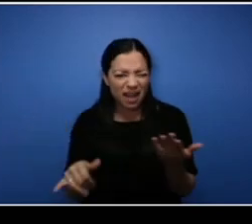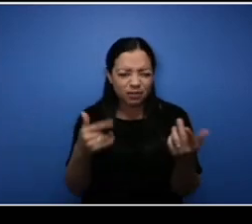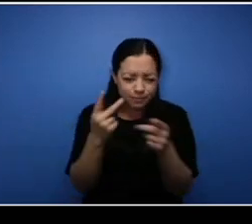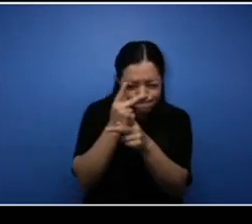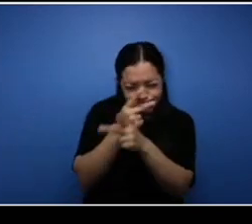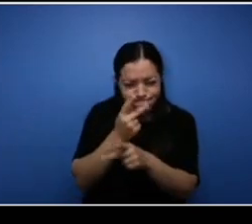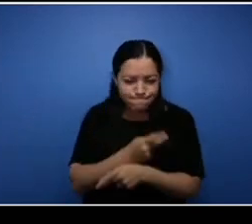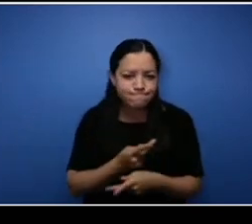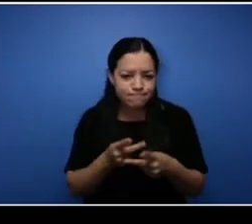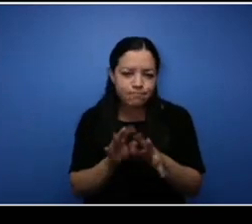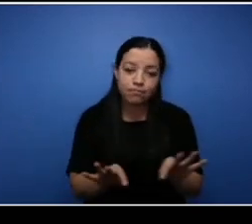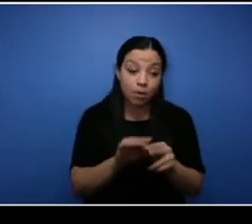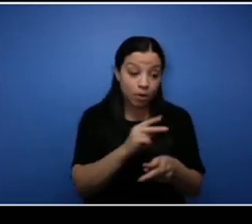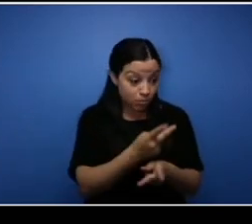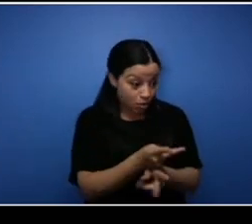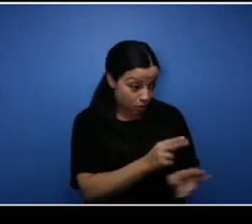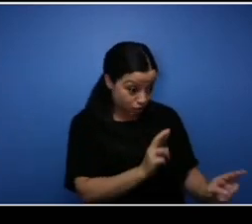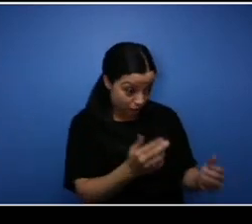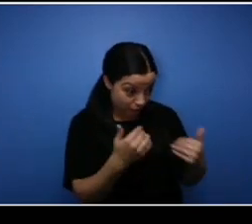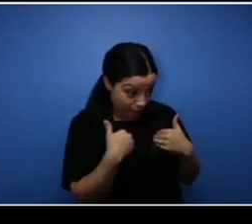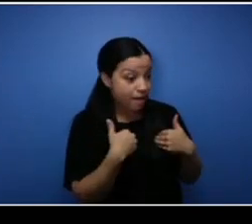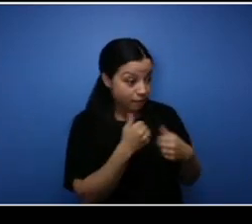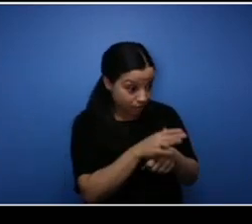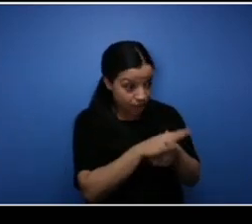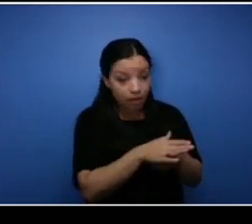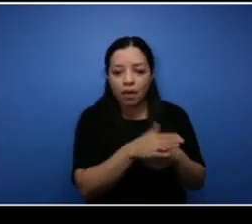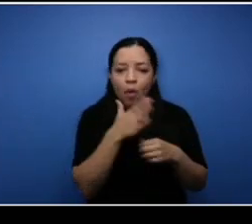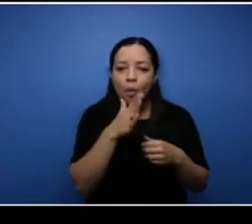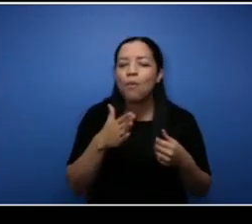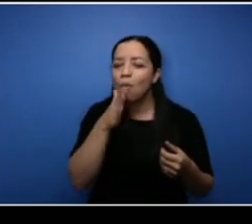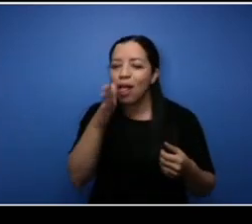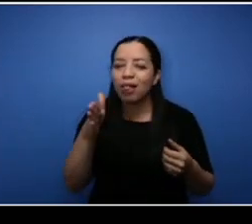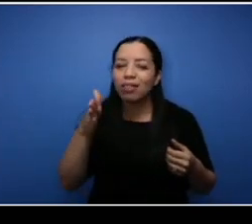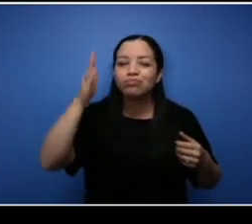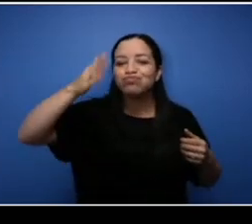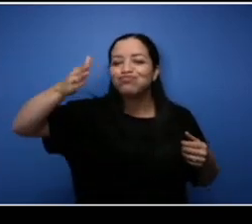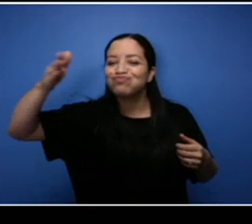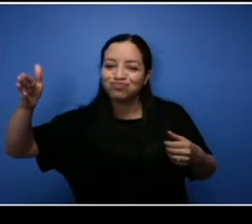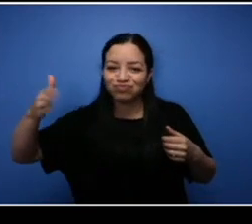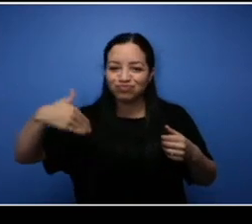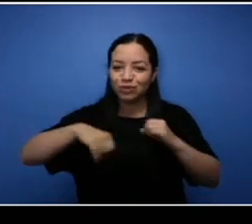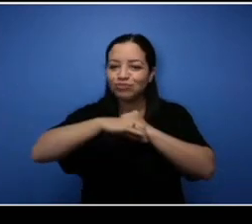and we're gonna make some presentations very soon. So stay tuned in regards to that. As